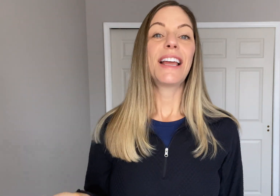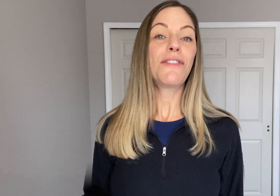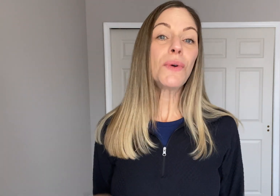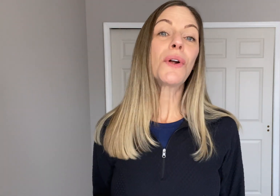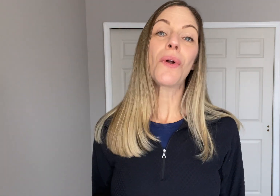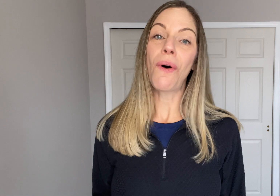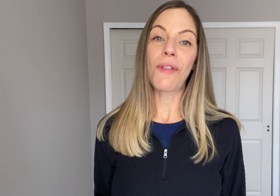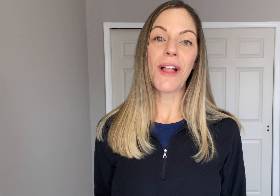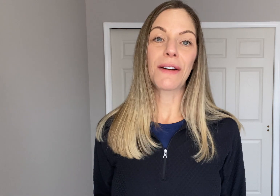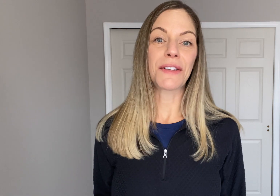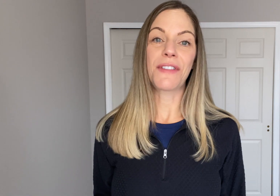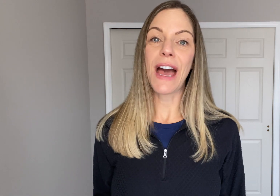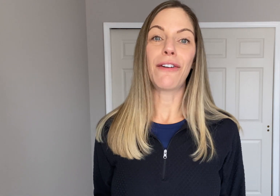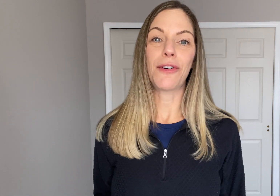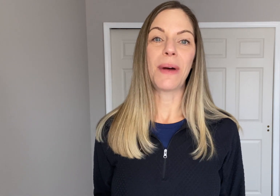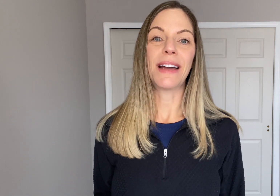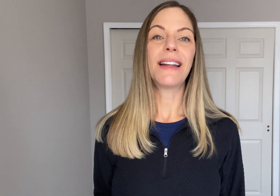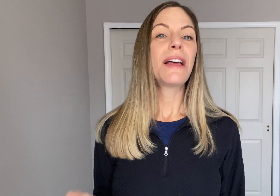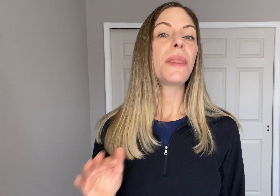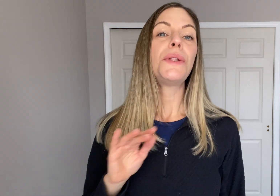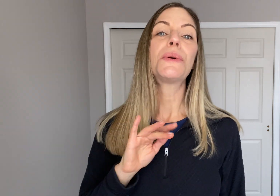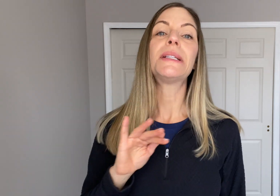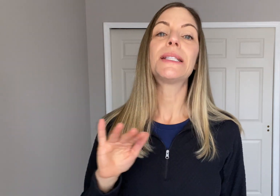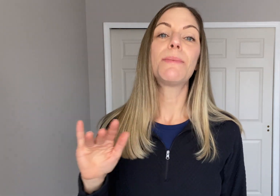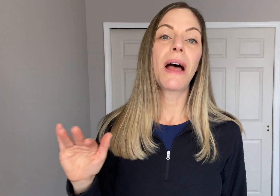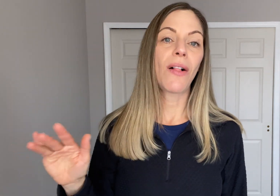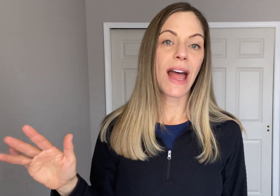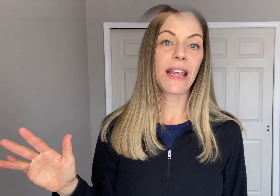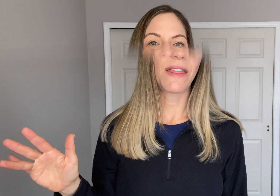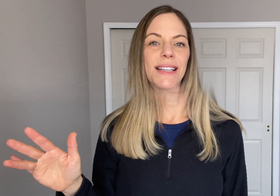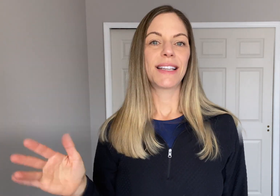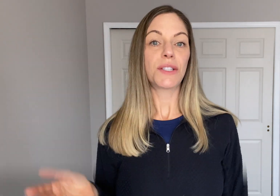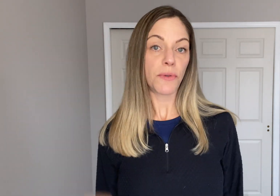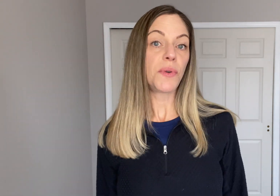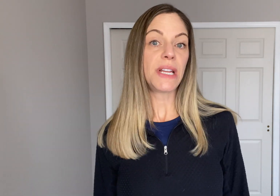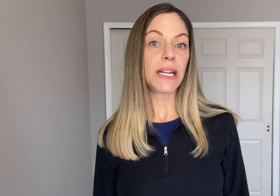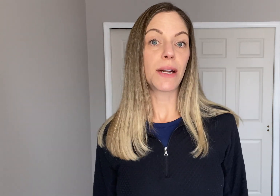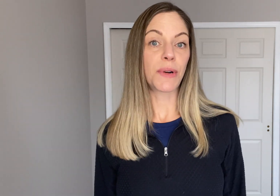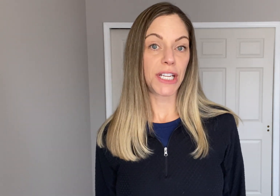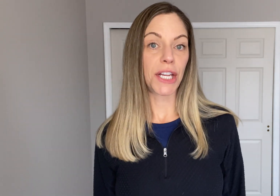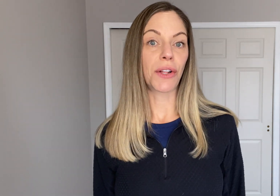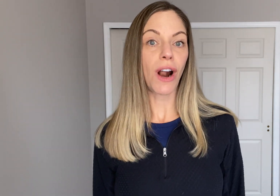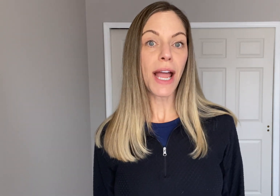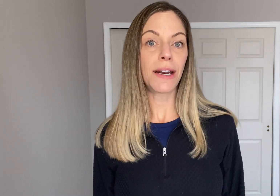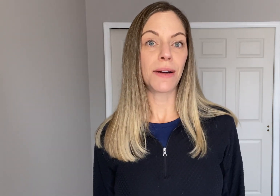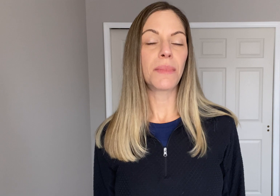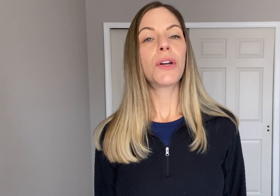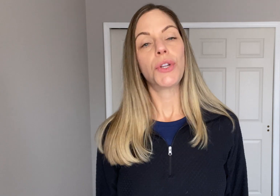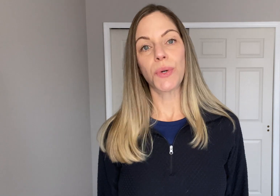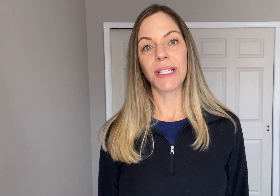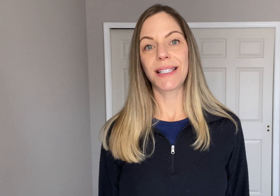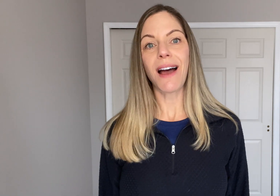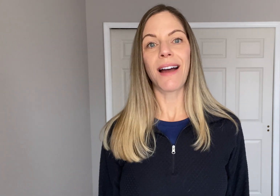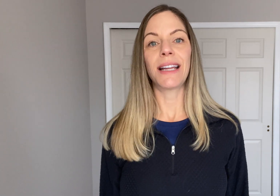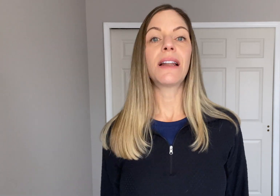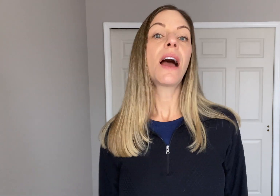If you learn all the letters of the alphabet, then you can spell anything. So if you needed a particular item, you could sign: